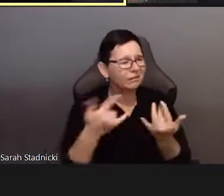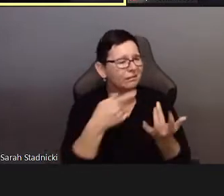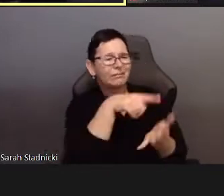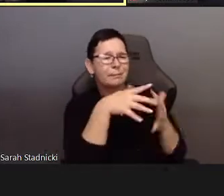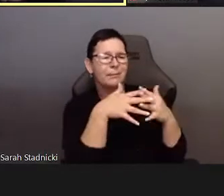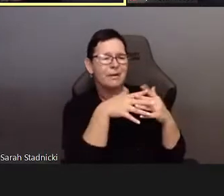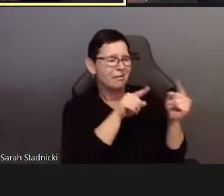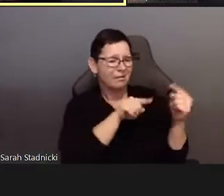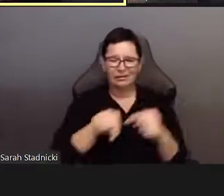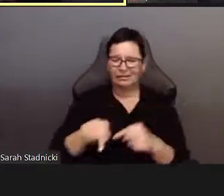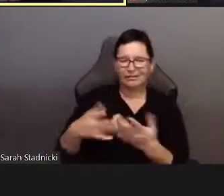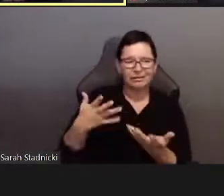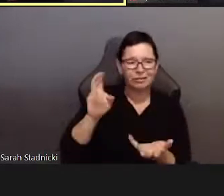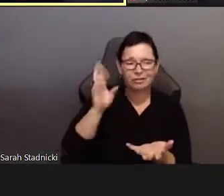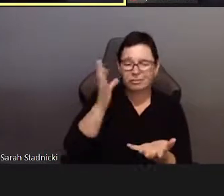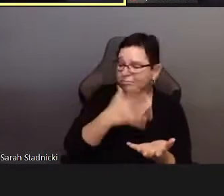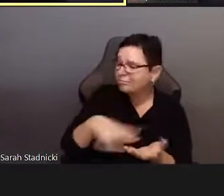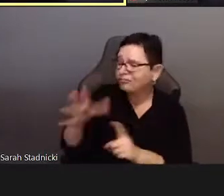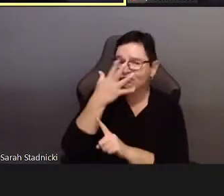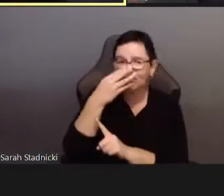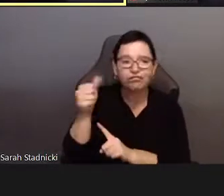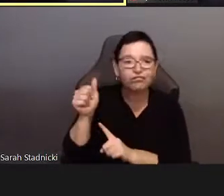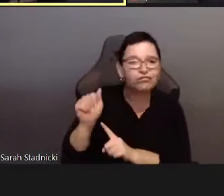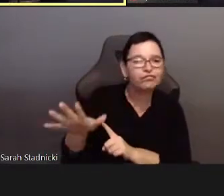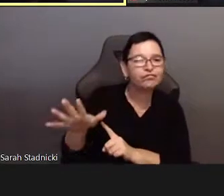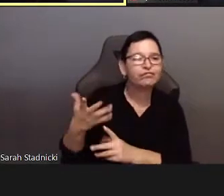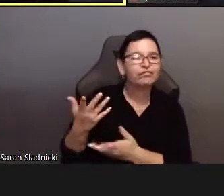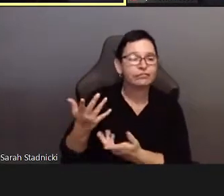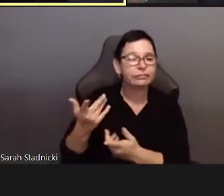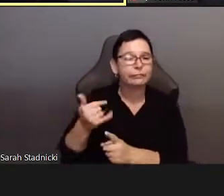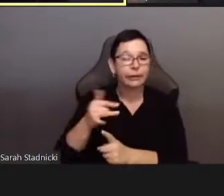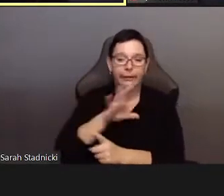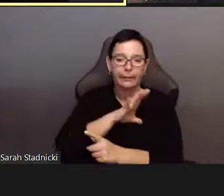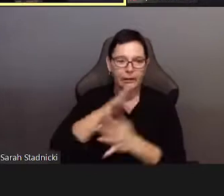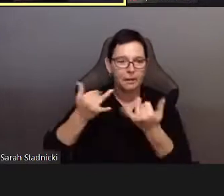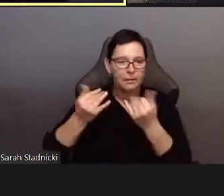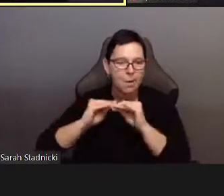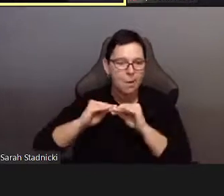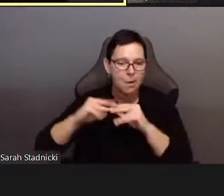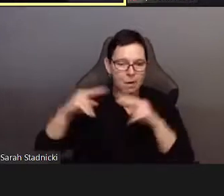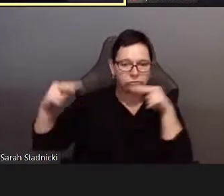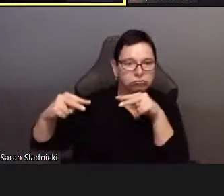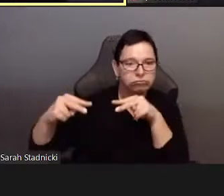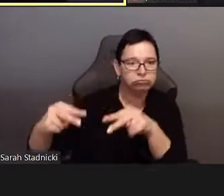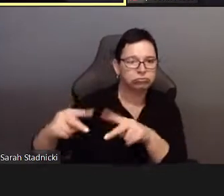they are not caring like the others for the space that was everybody's.